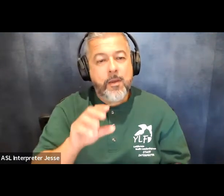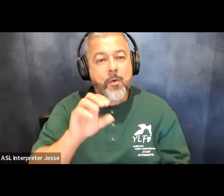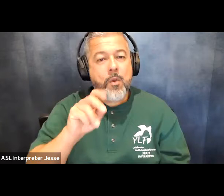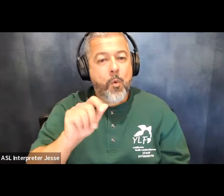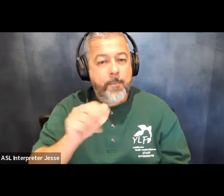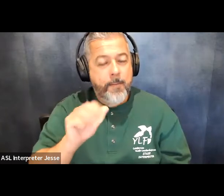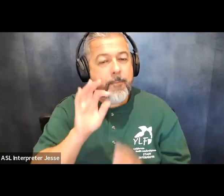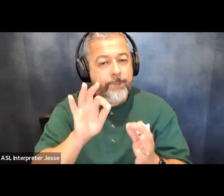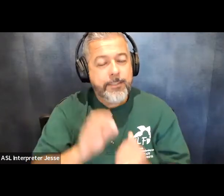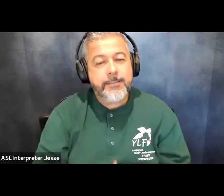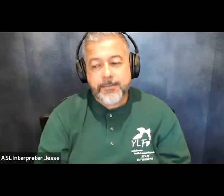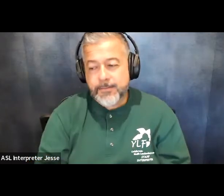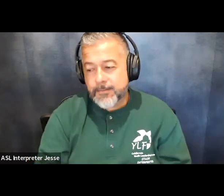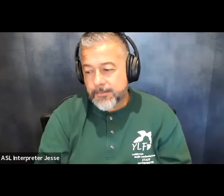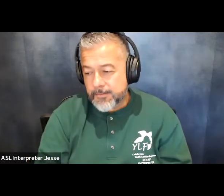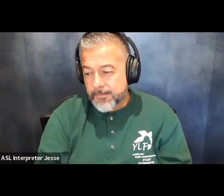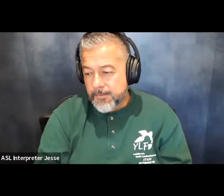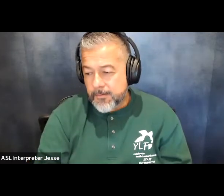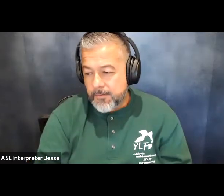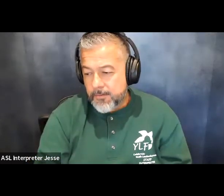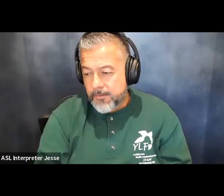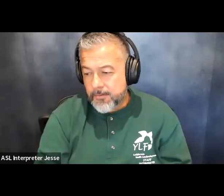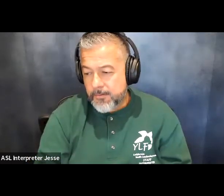all right anyone else want to put their state on there